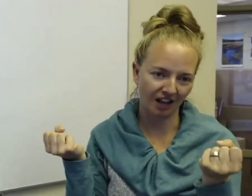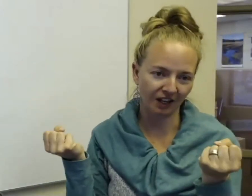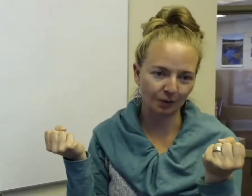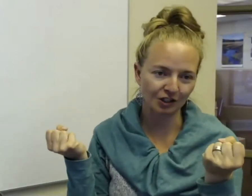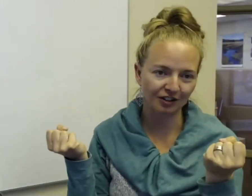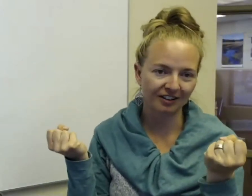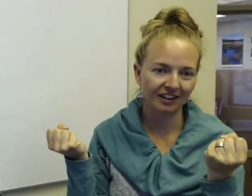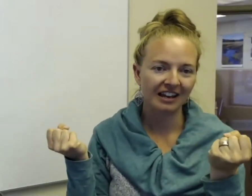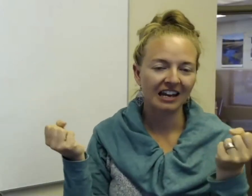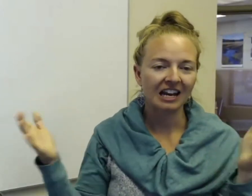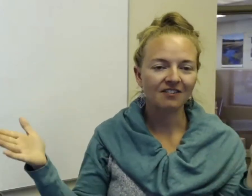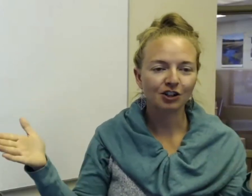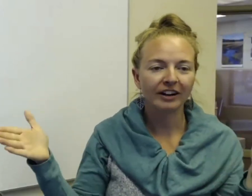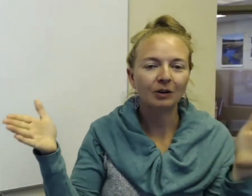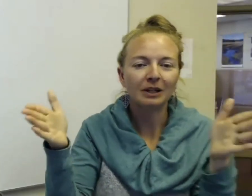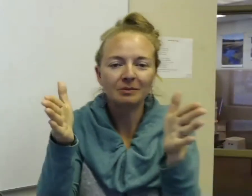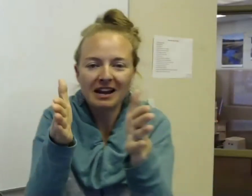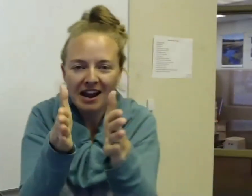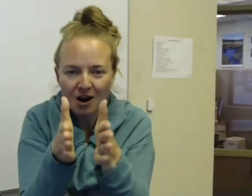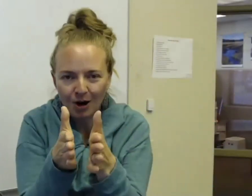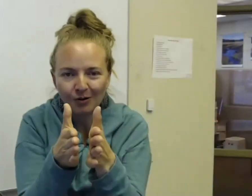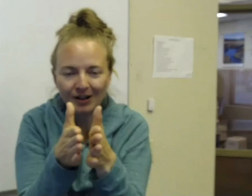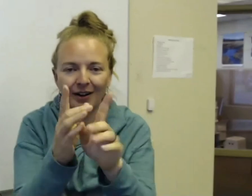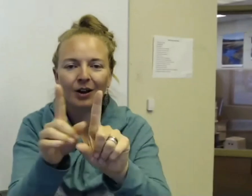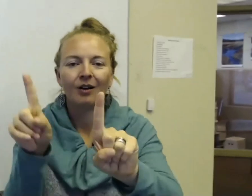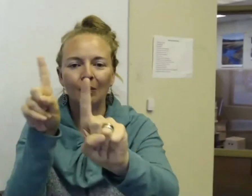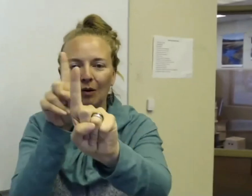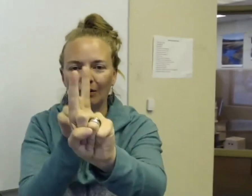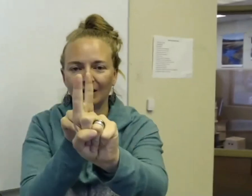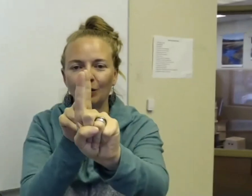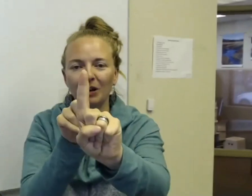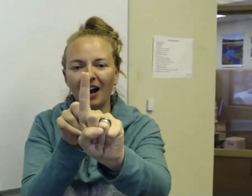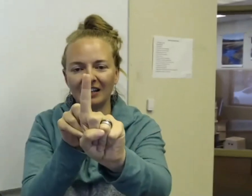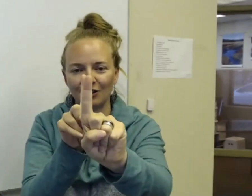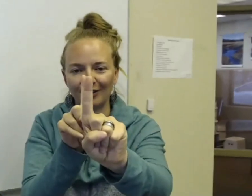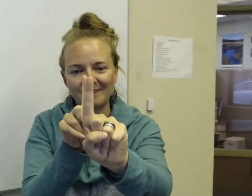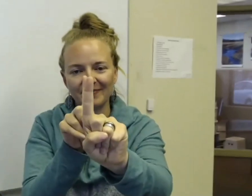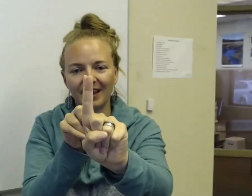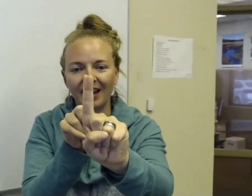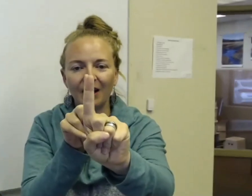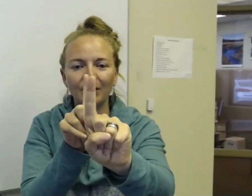language. If a trail becomes narrow, all of a sudden we're behind each other. We can